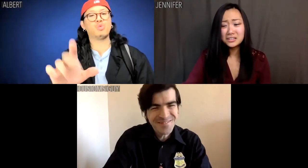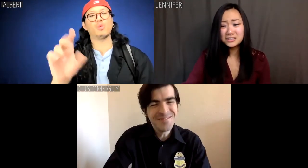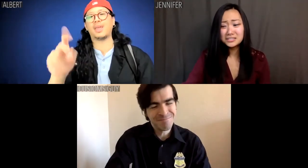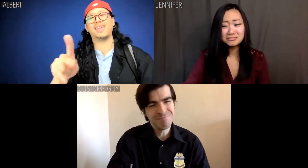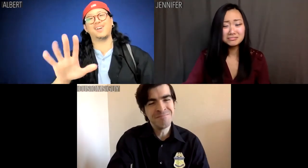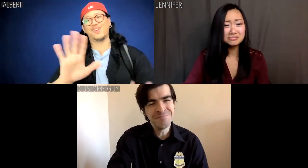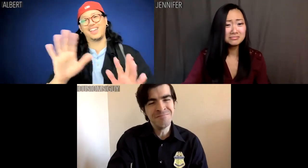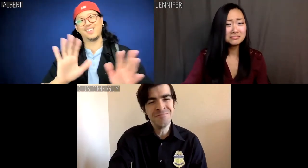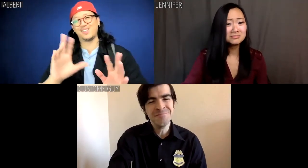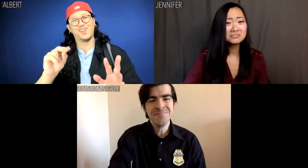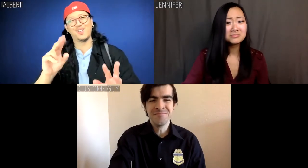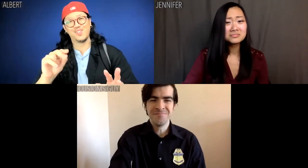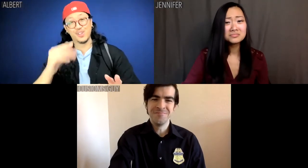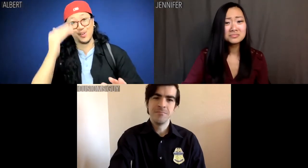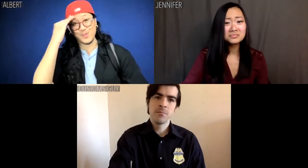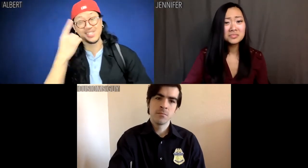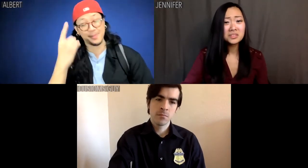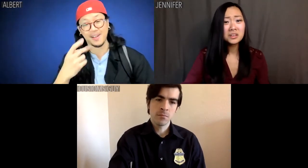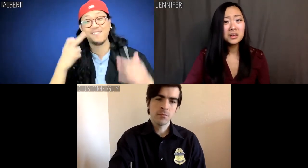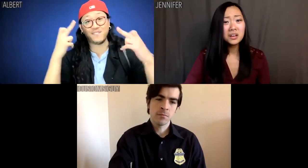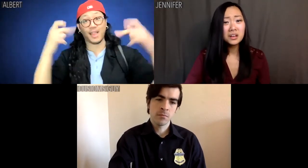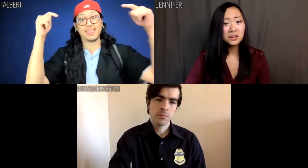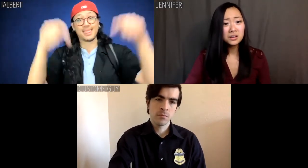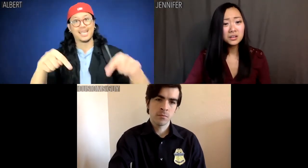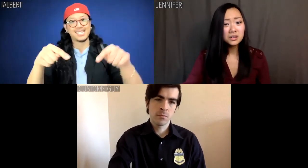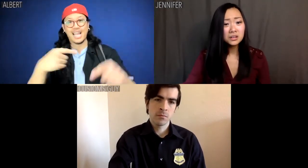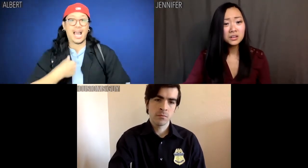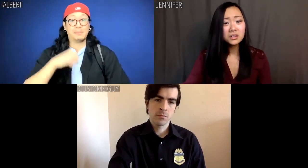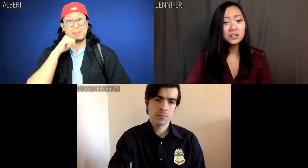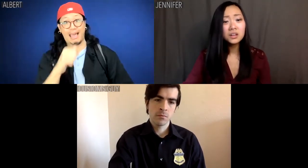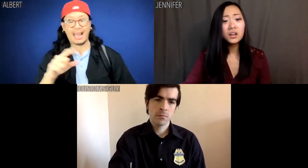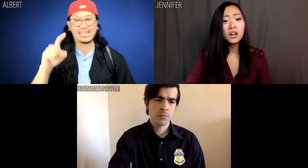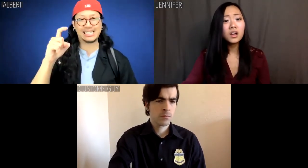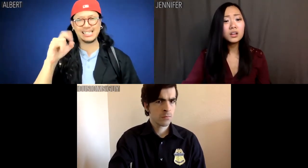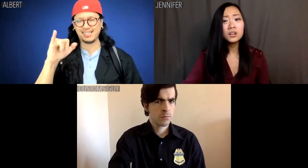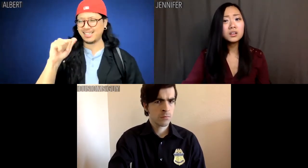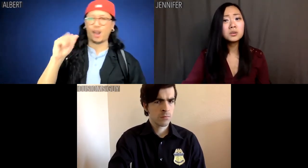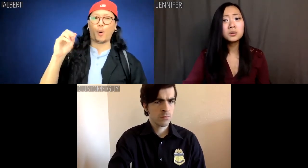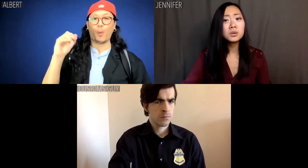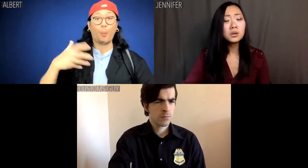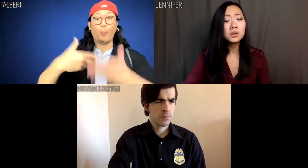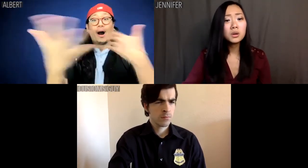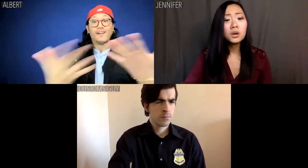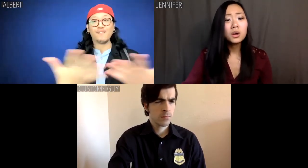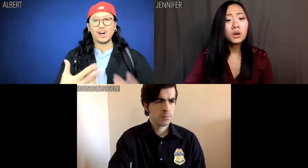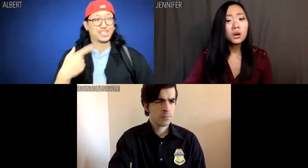Albert: OK. No. You know something? Fuck this. I'm not Xiao-whatever.